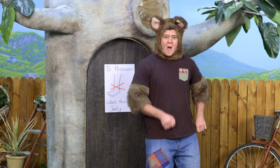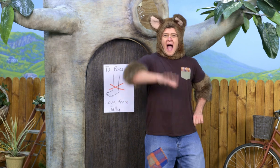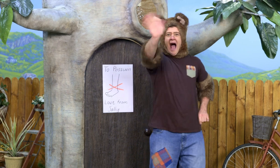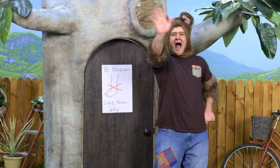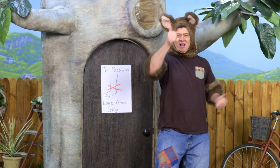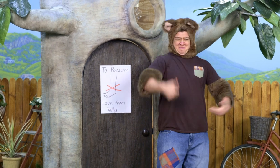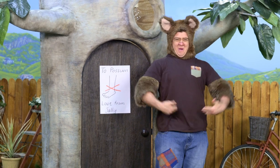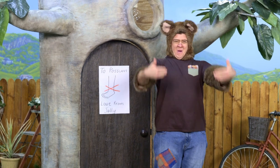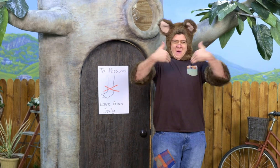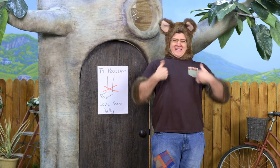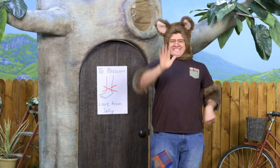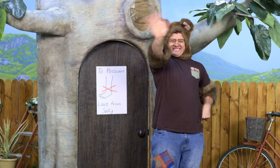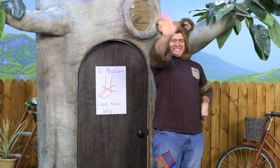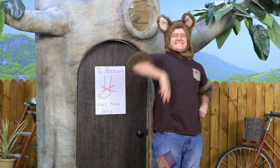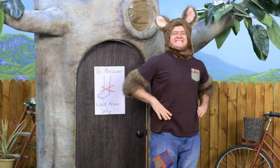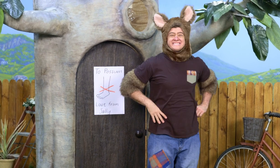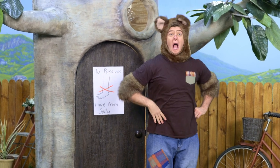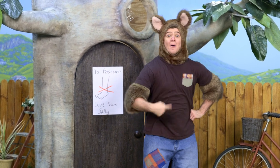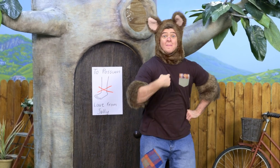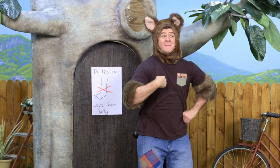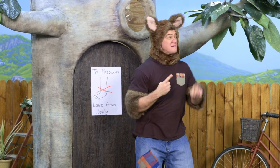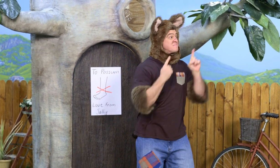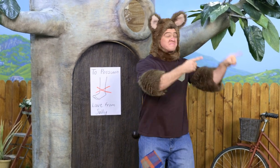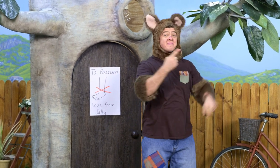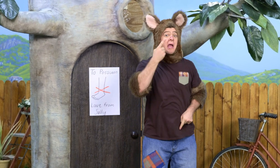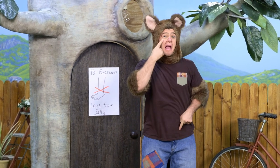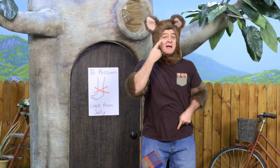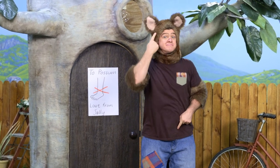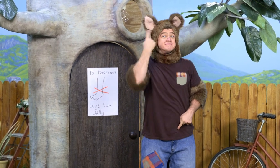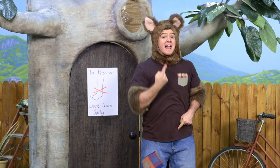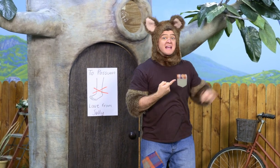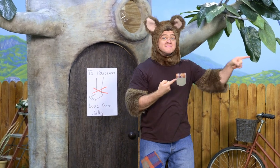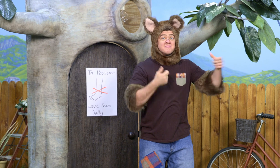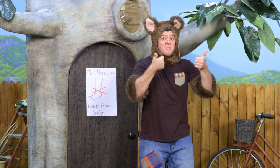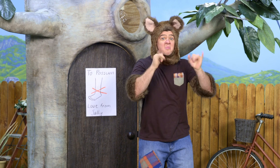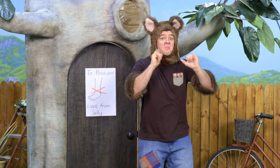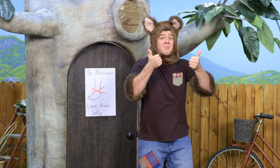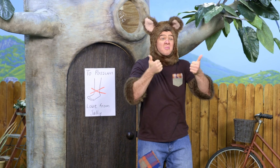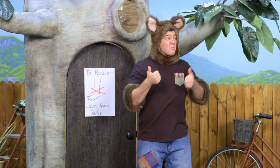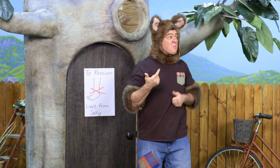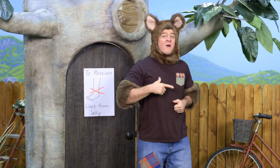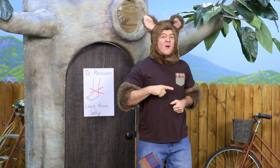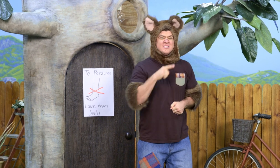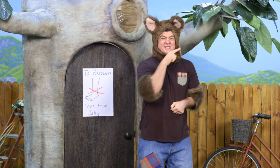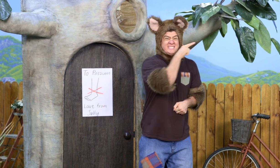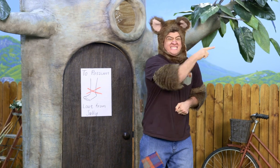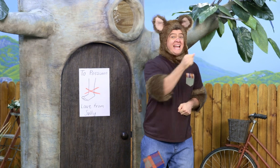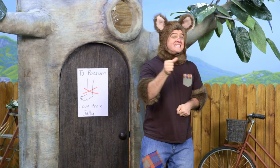Oh, hello, everyone. Good morning. I'm going to go see Sally. I need to check on her.